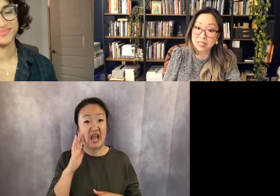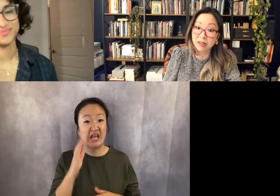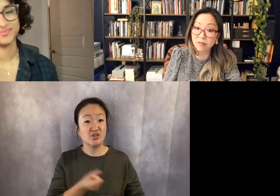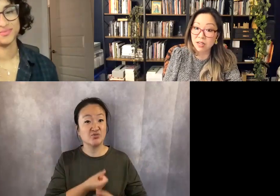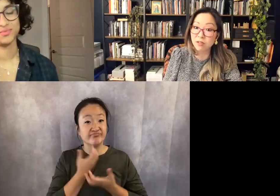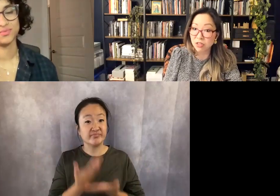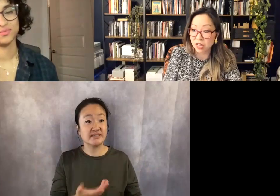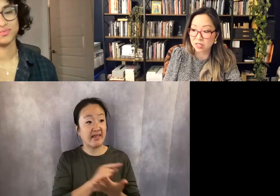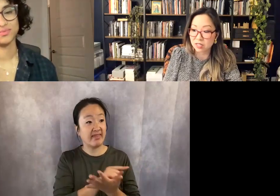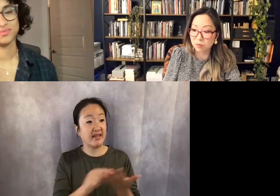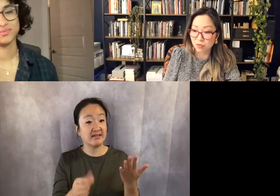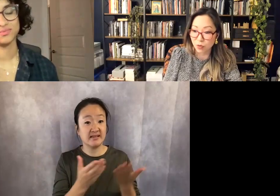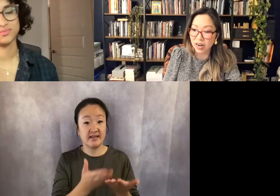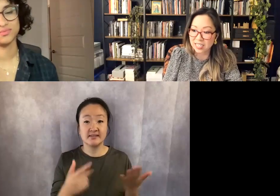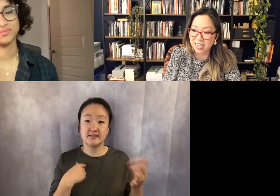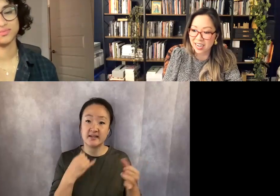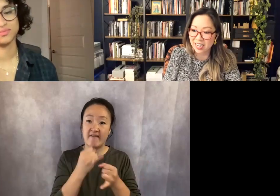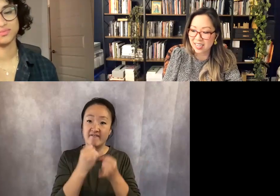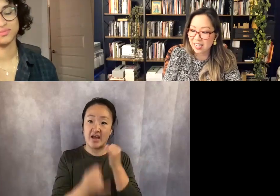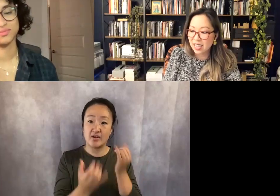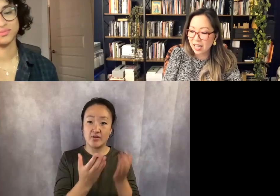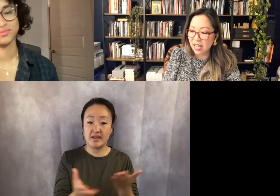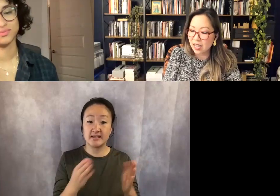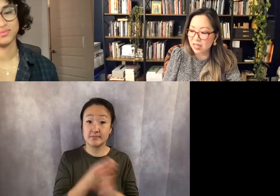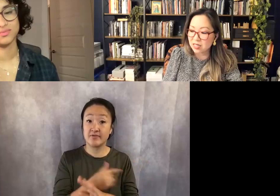these like final things before I die.